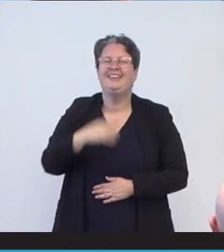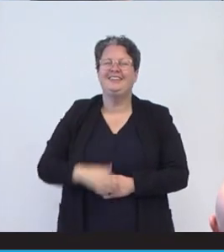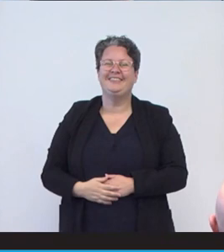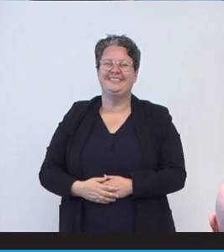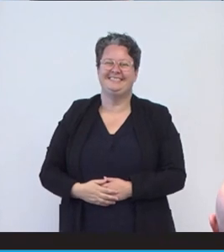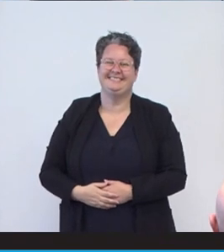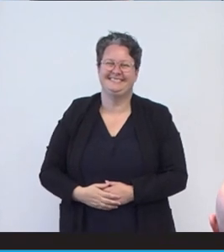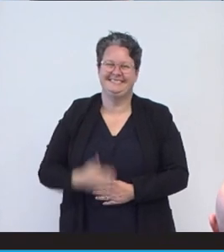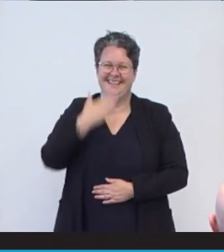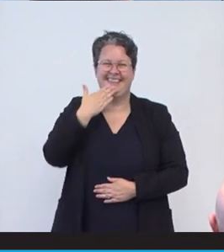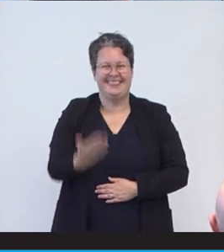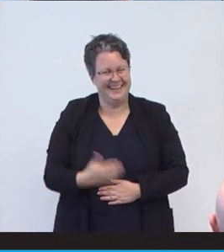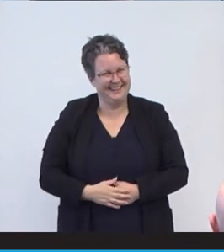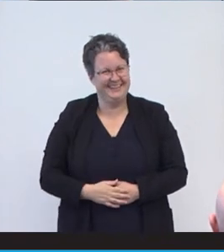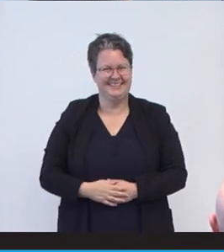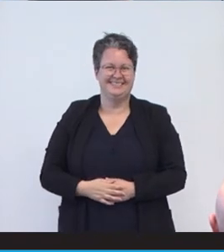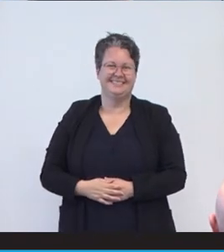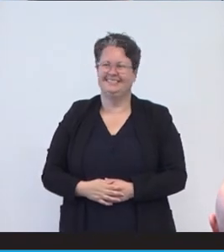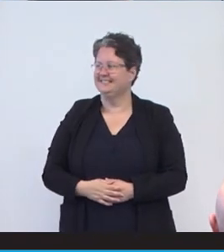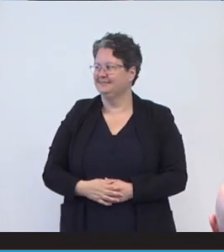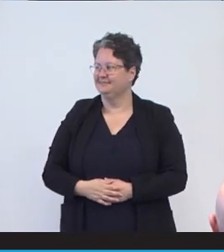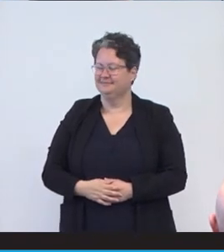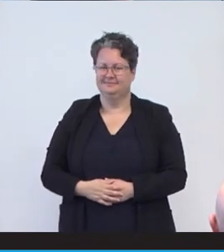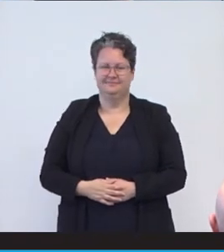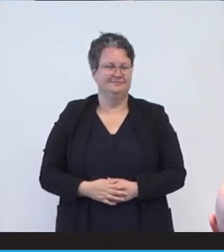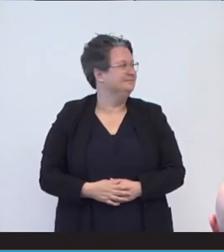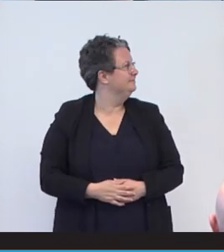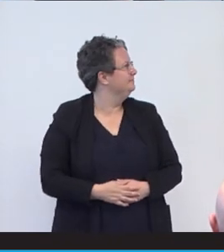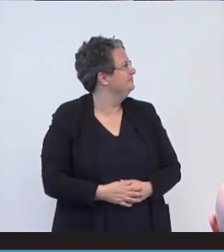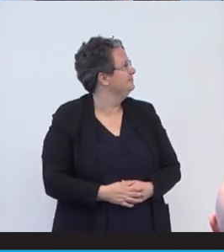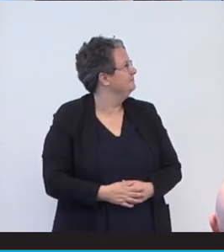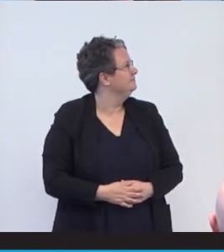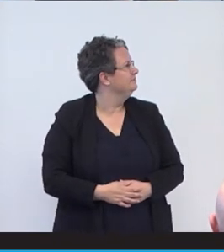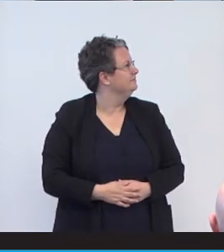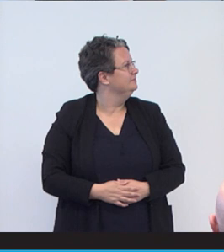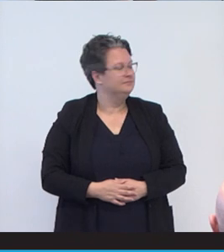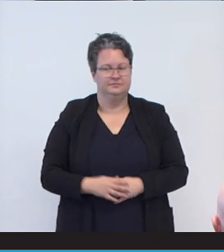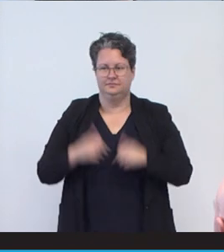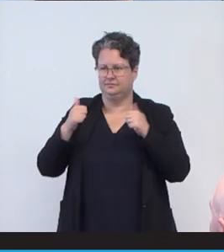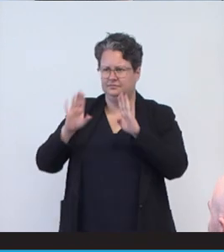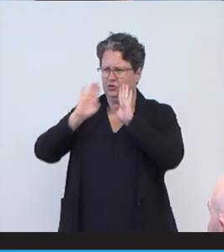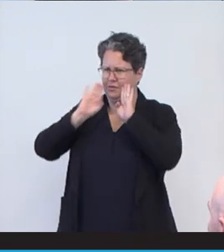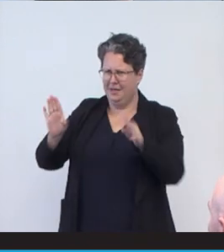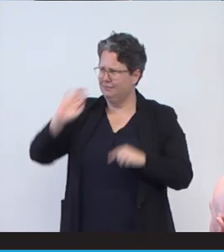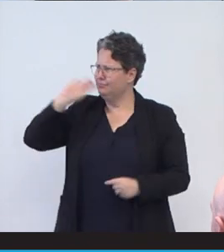Thank you. Thank you. Thank you so much. Alright. Yes, remarkable presentations. I'm sure